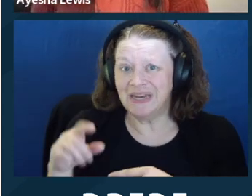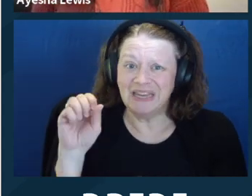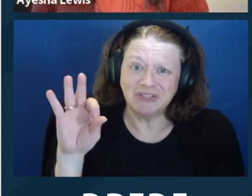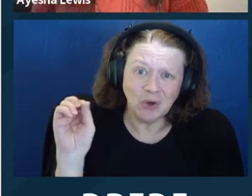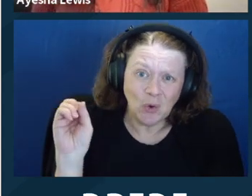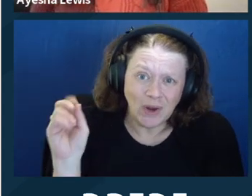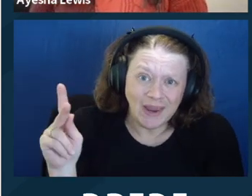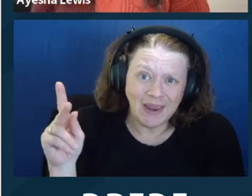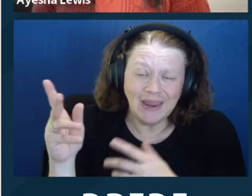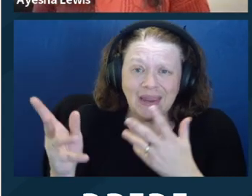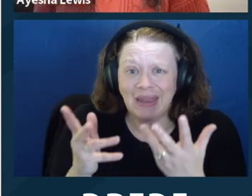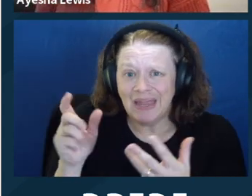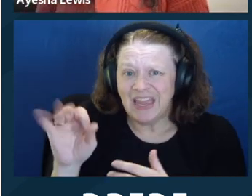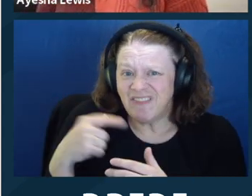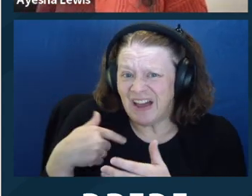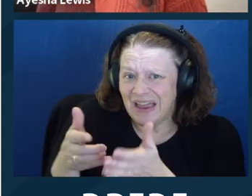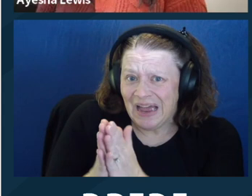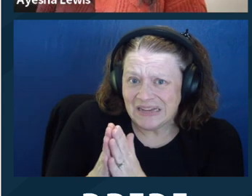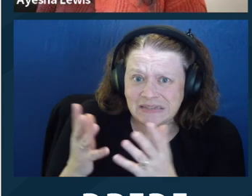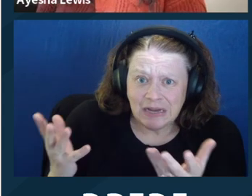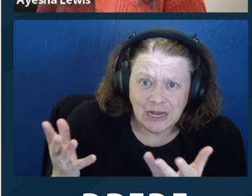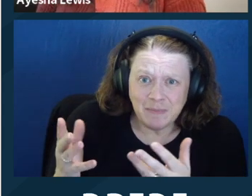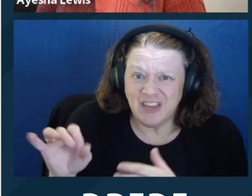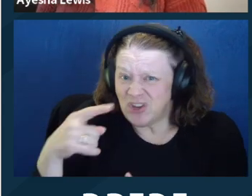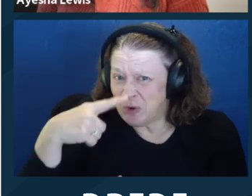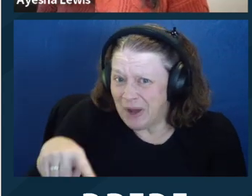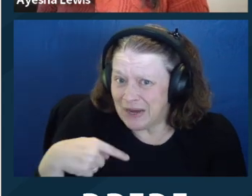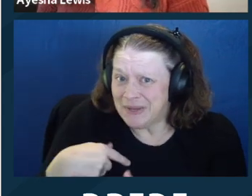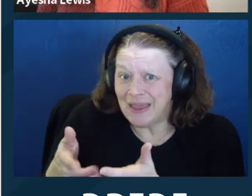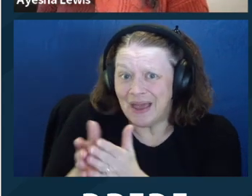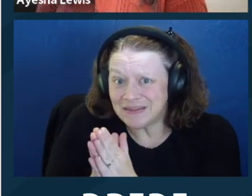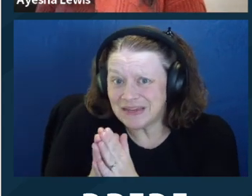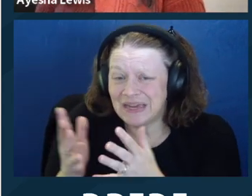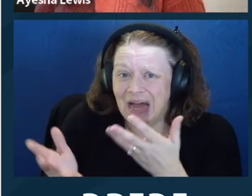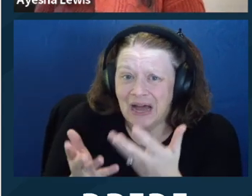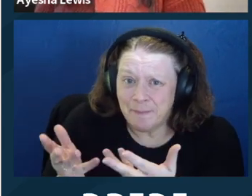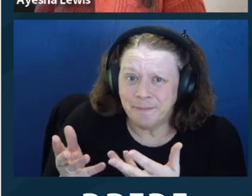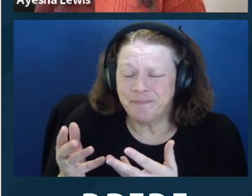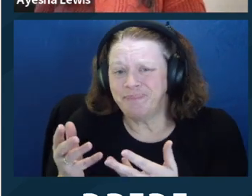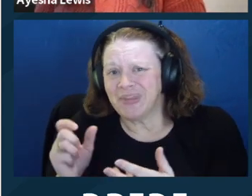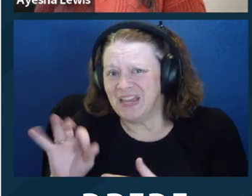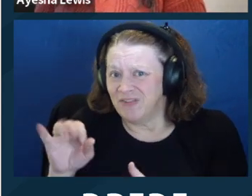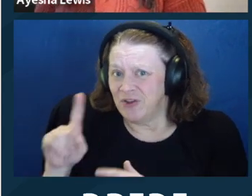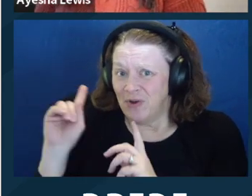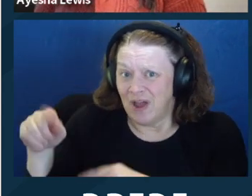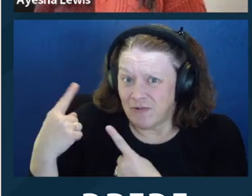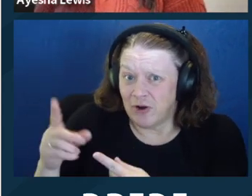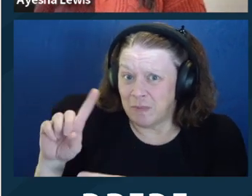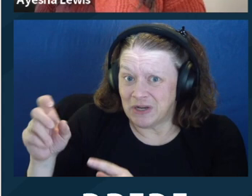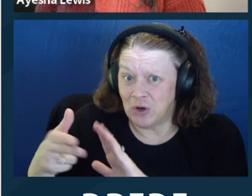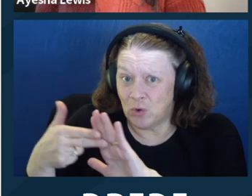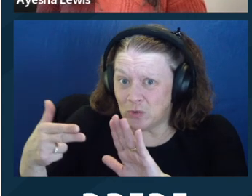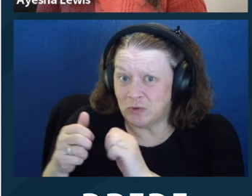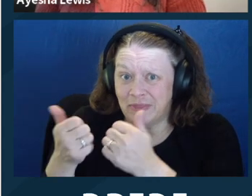ever been diagnosed with any mental disabilities? That's not good. That's just going to be awkward